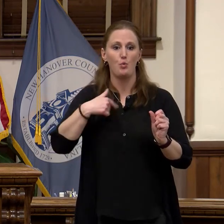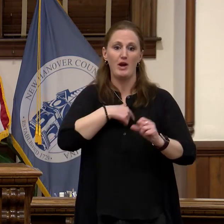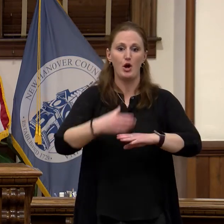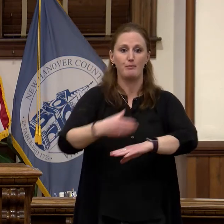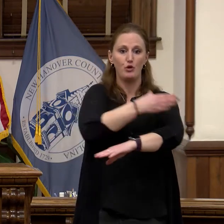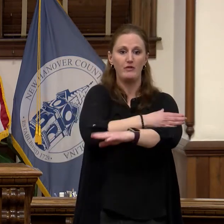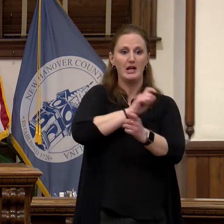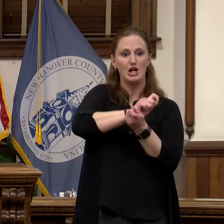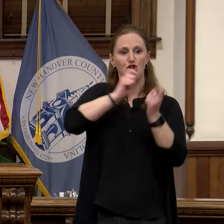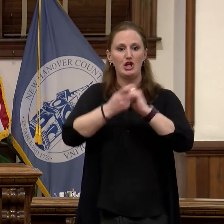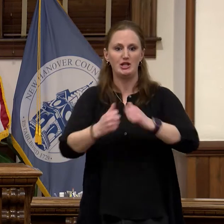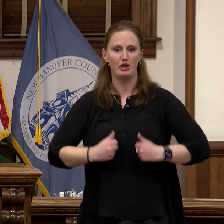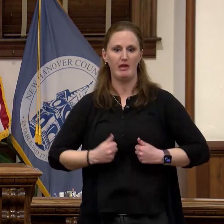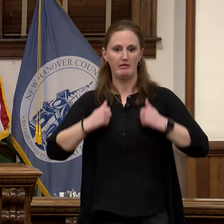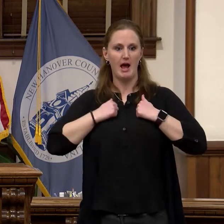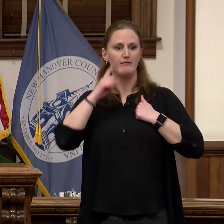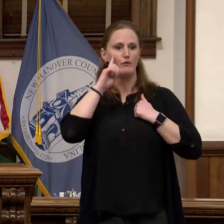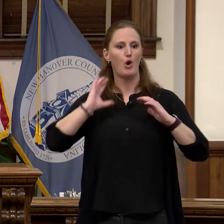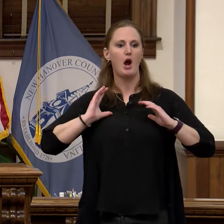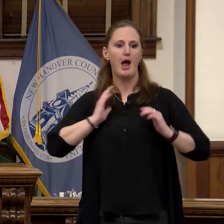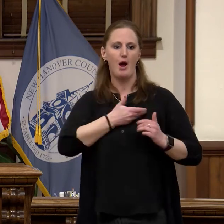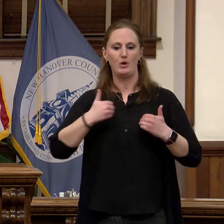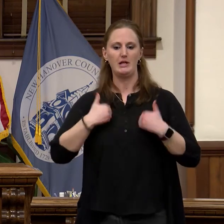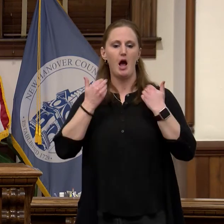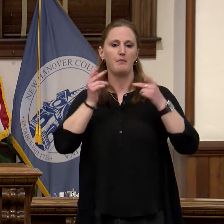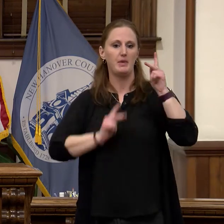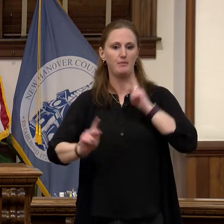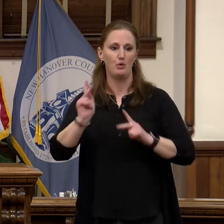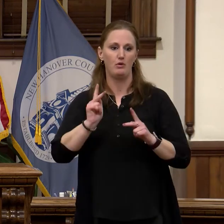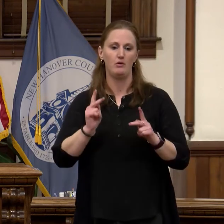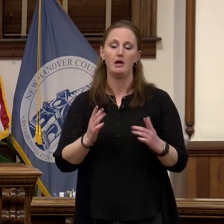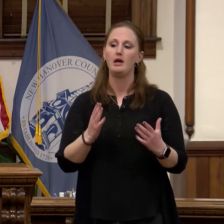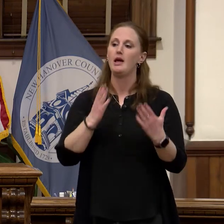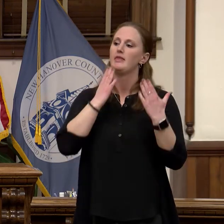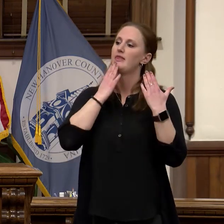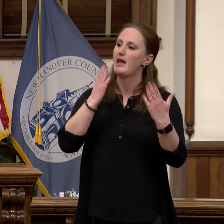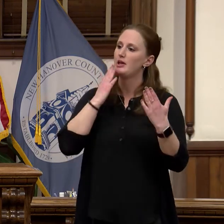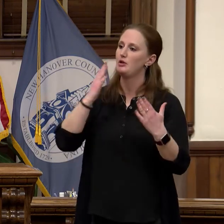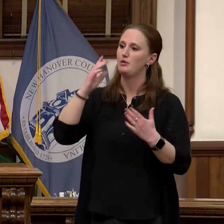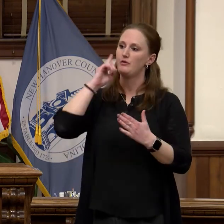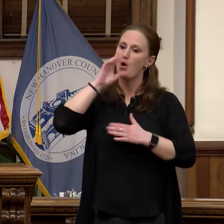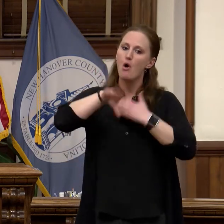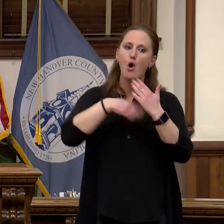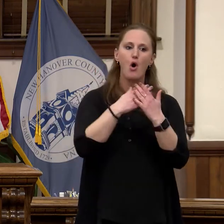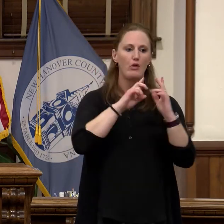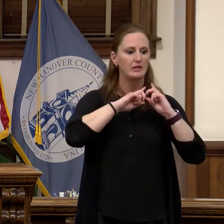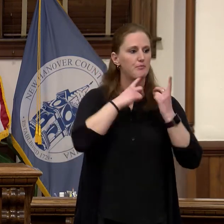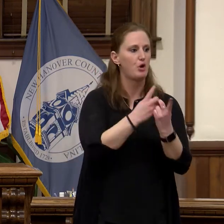youth. Thank you all to the departments and the staff who work day in and day